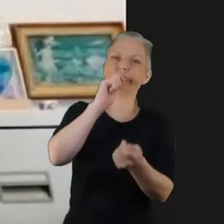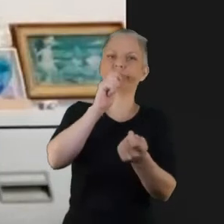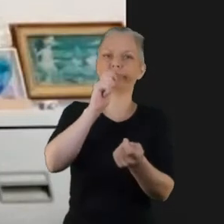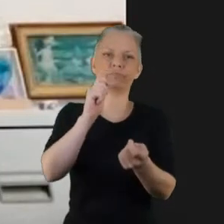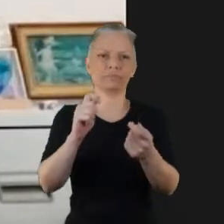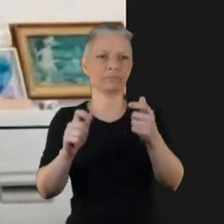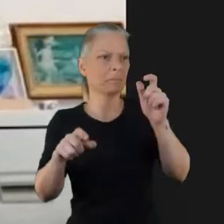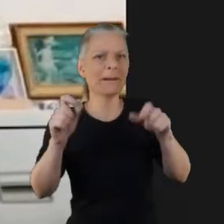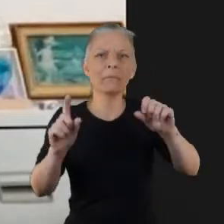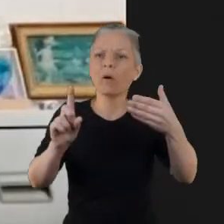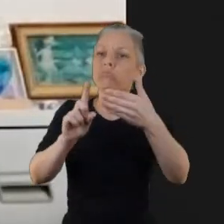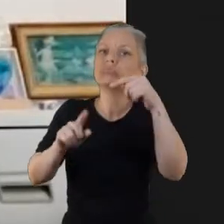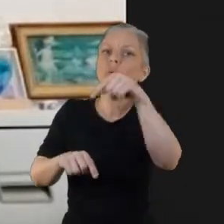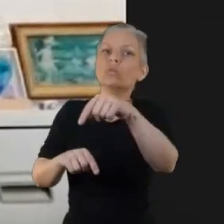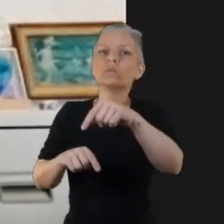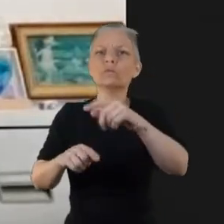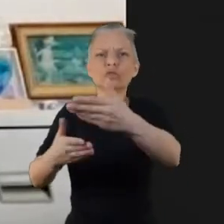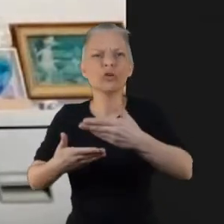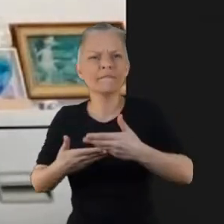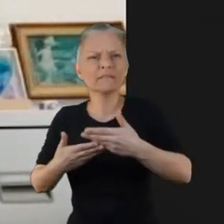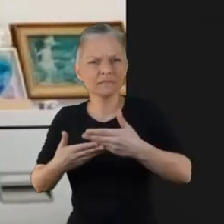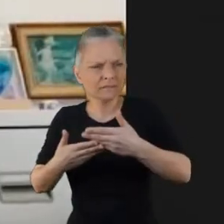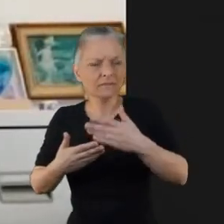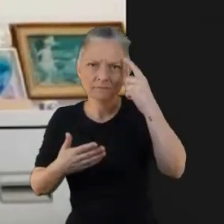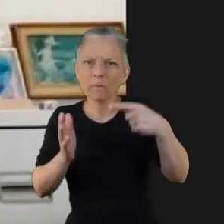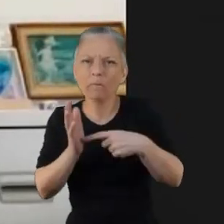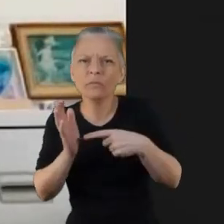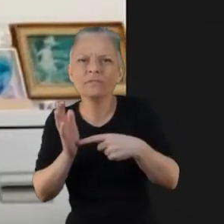powerful and people with lived experience come togethe to share experiences and and